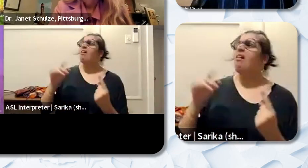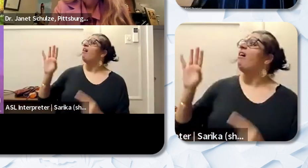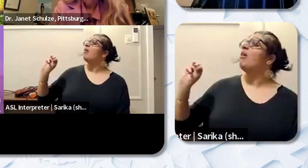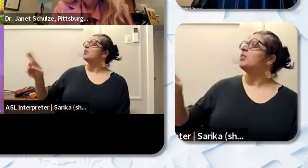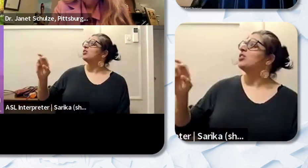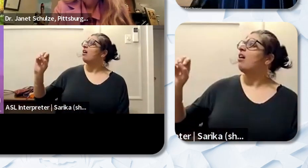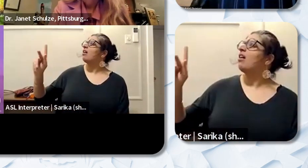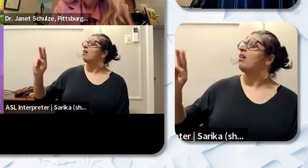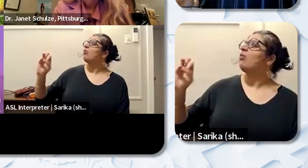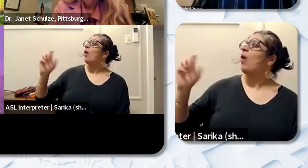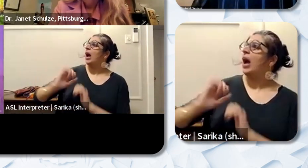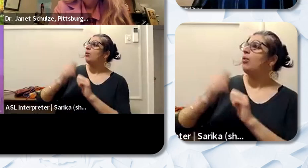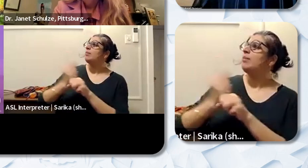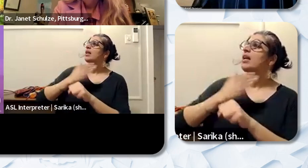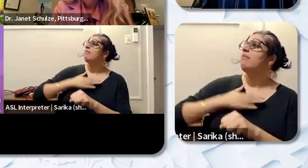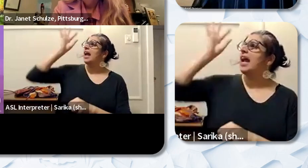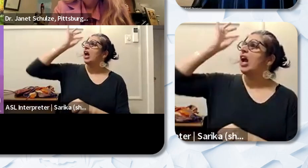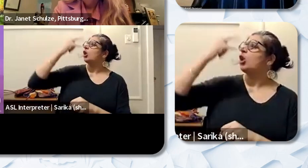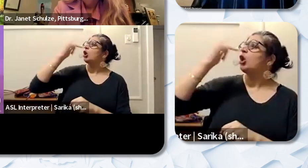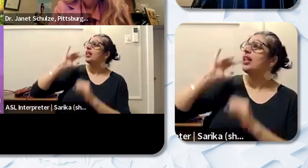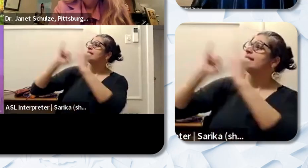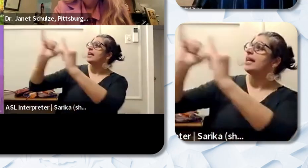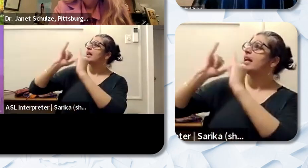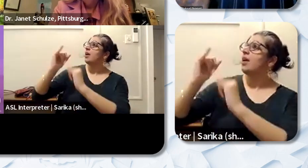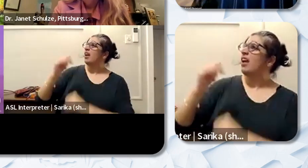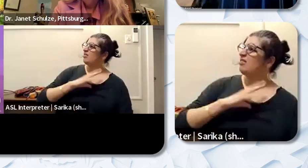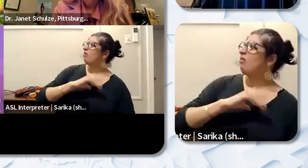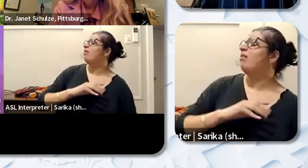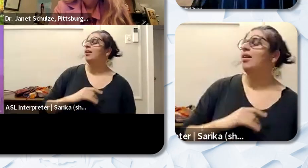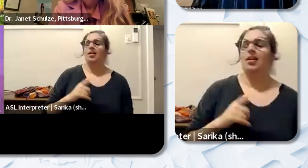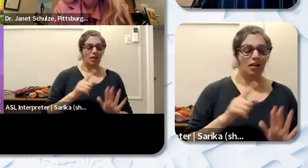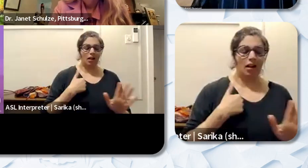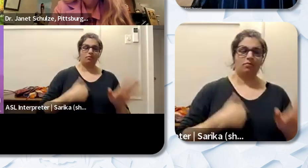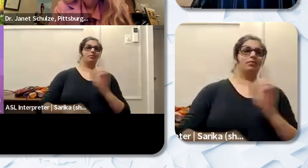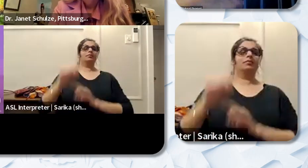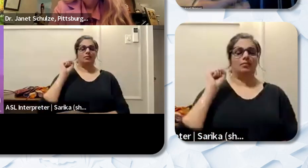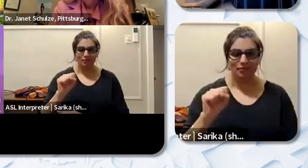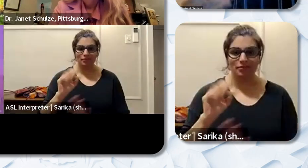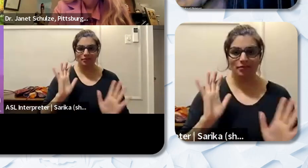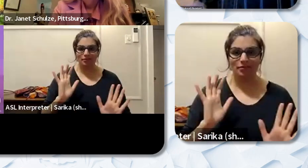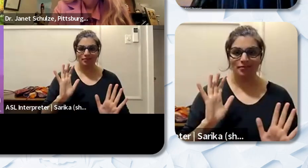like yours? You know it looks really cool.” And that took me aback because you know my growing